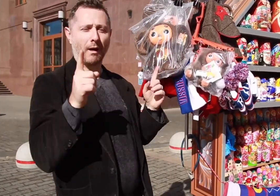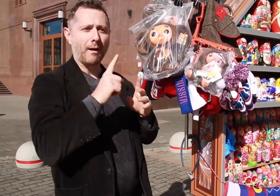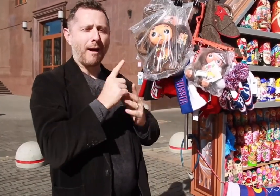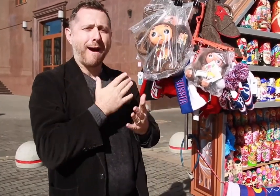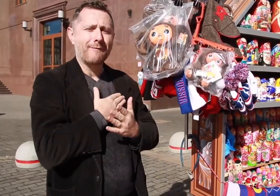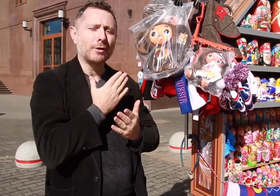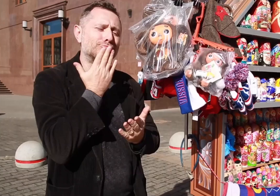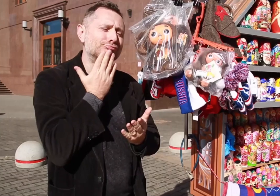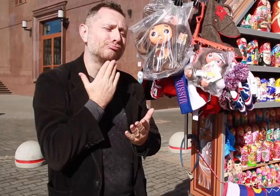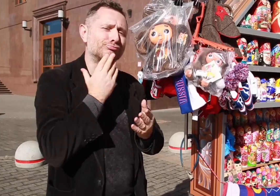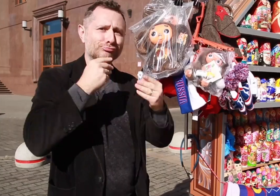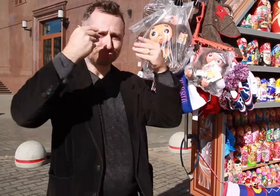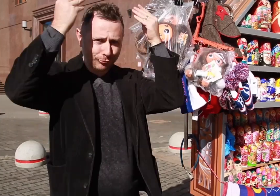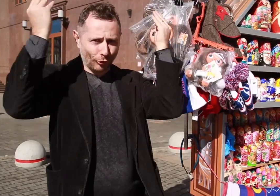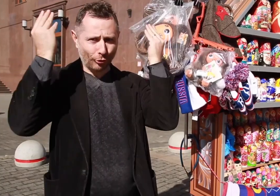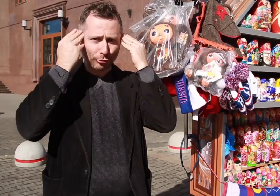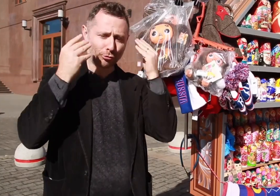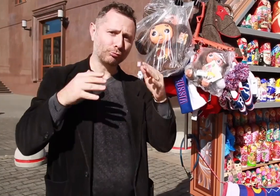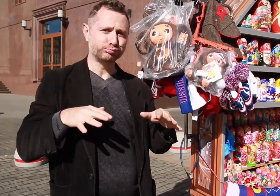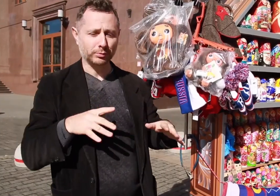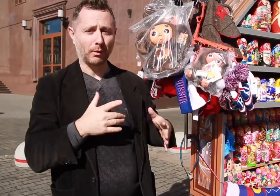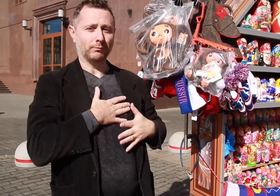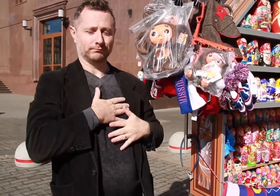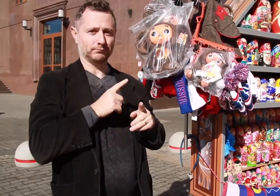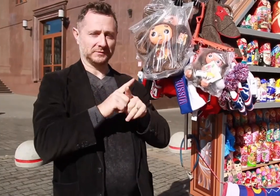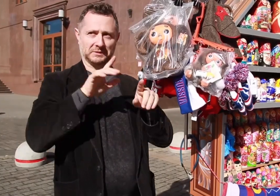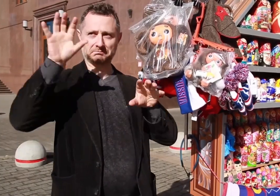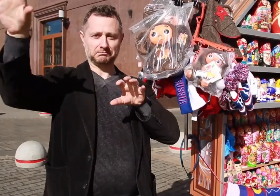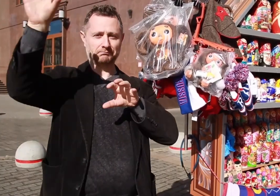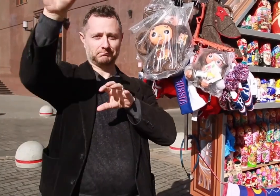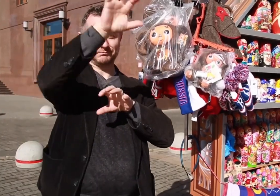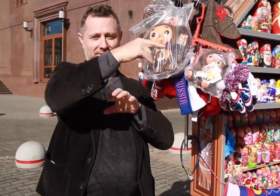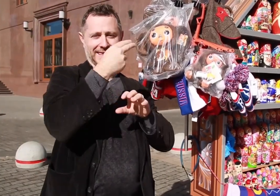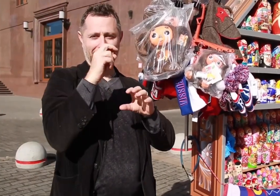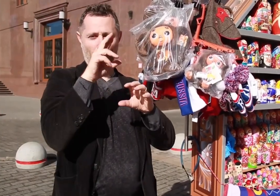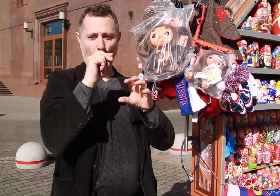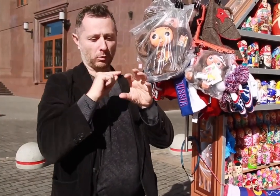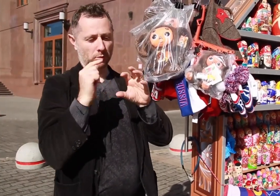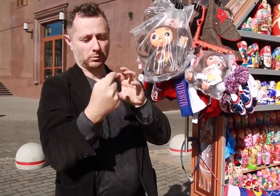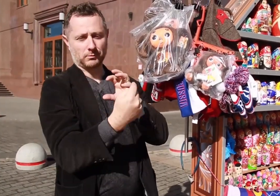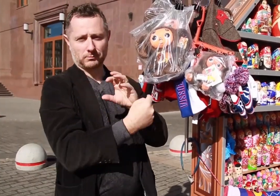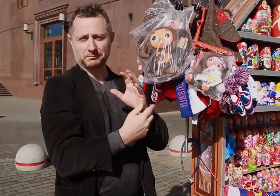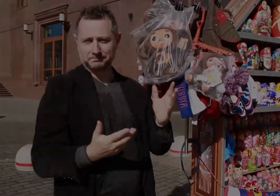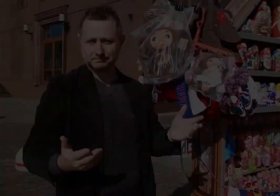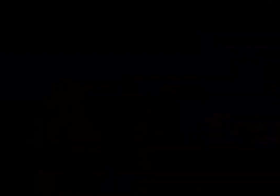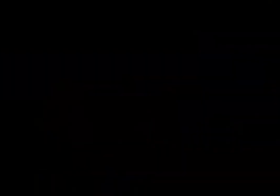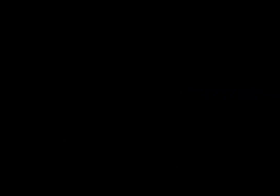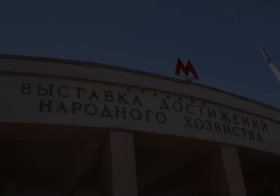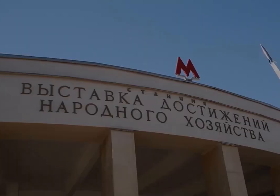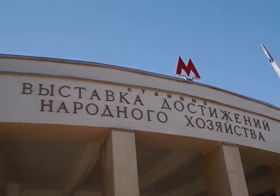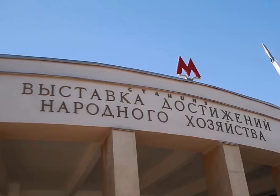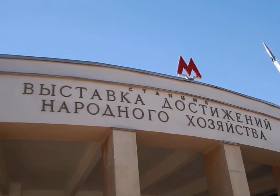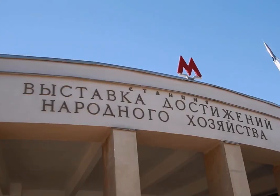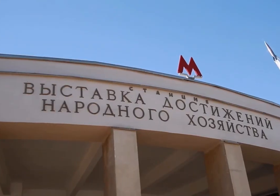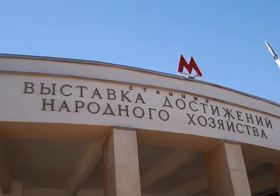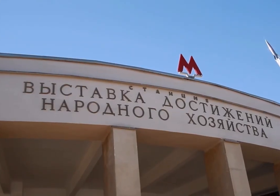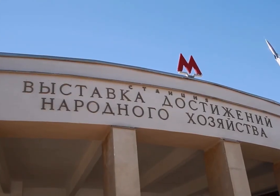Cheburashka is beholden to children here, just like other countries have their own beloved cartoon characters. (VDNKh [All-Russia Exhibition Centre] Metro Station)